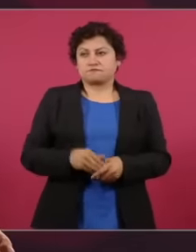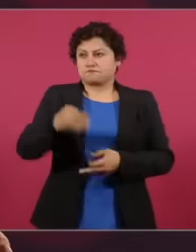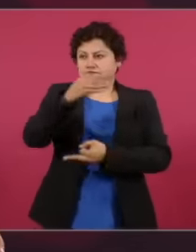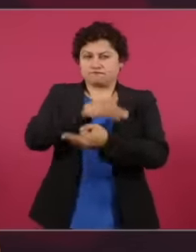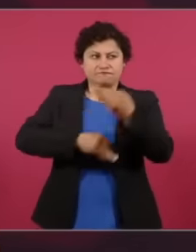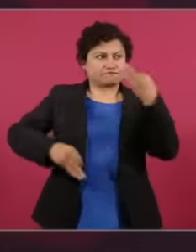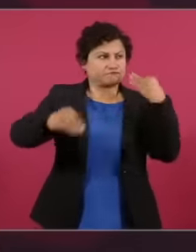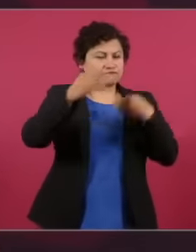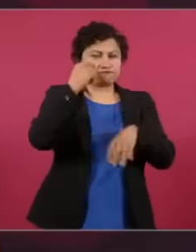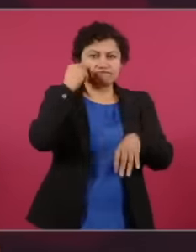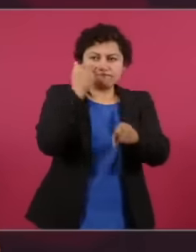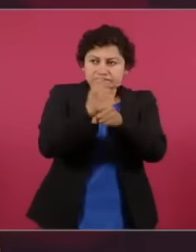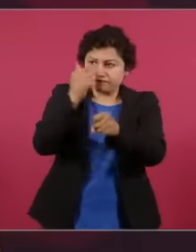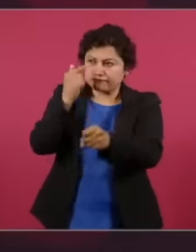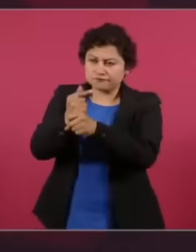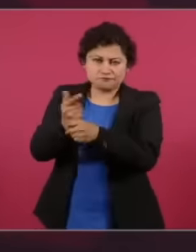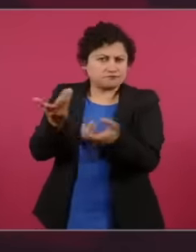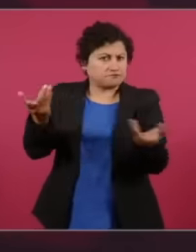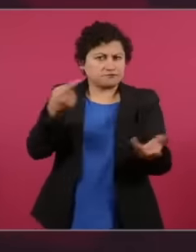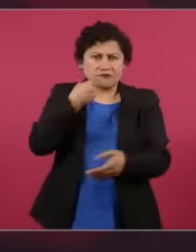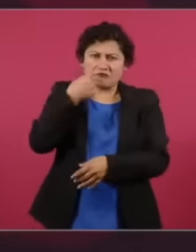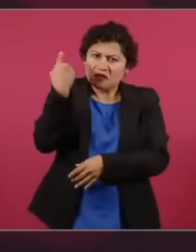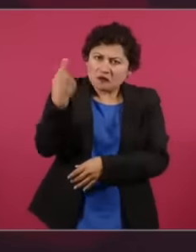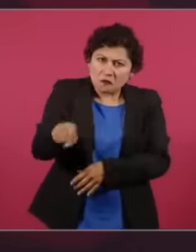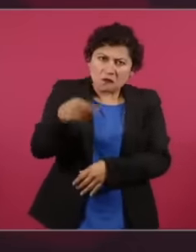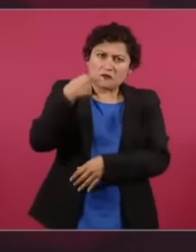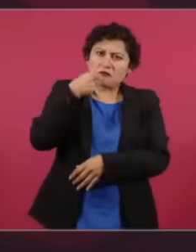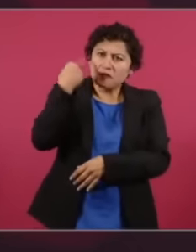eh a